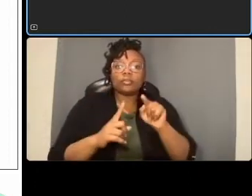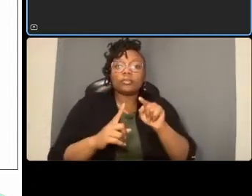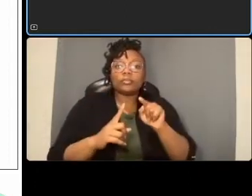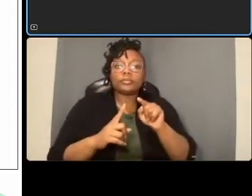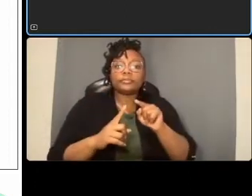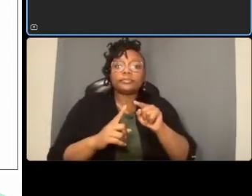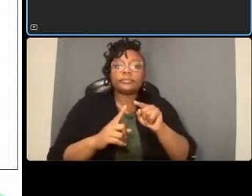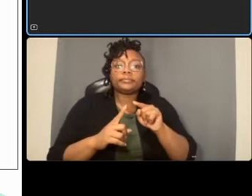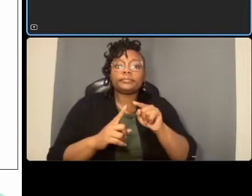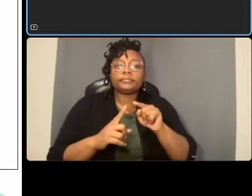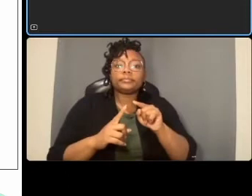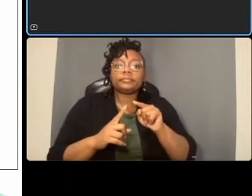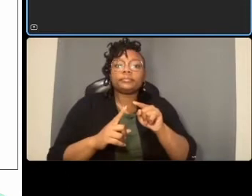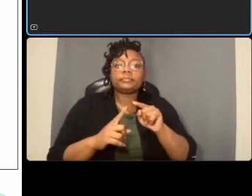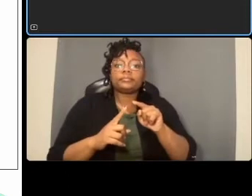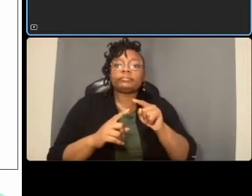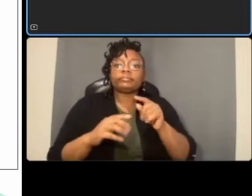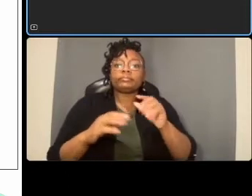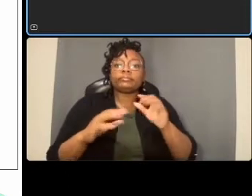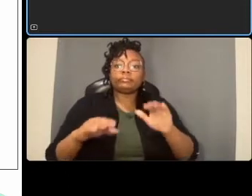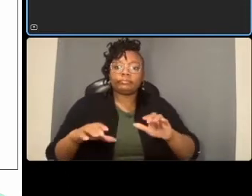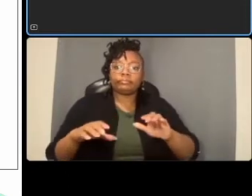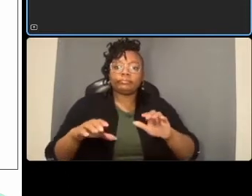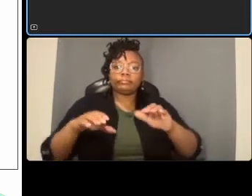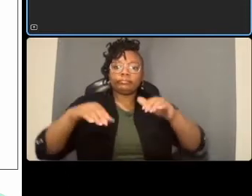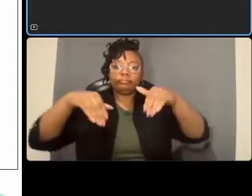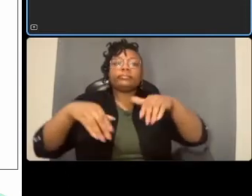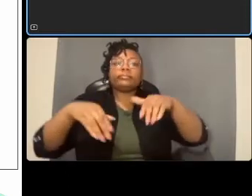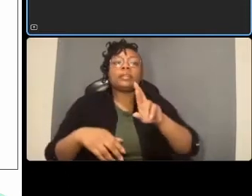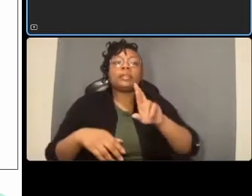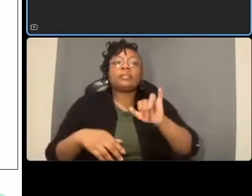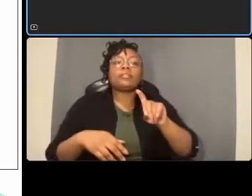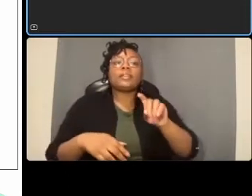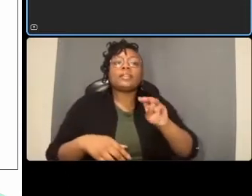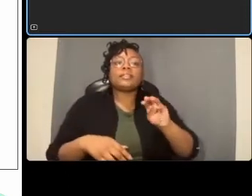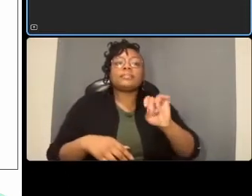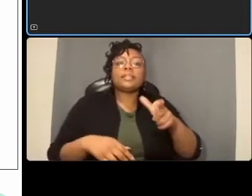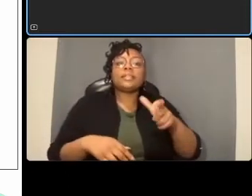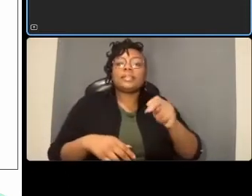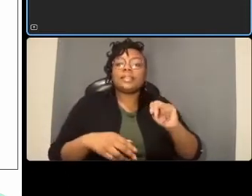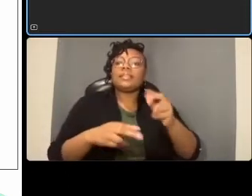uh again those are at an intersection uh and a few a few different intersections of our project